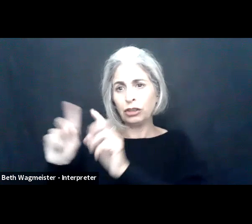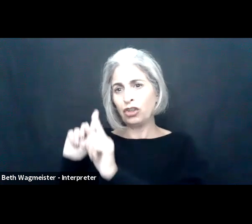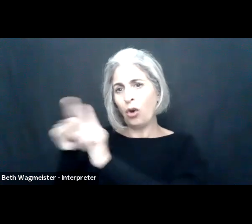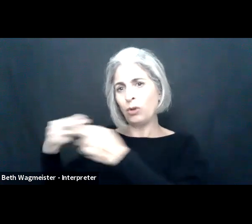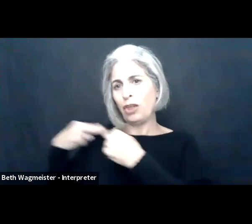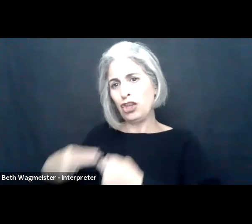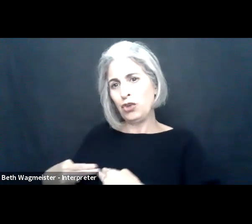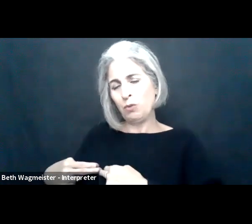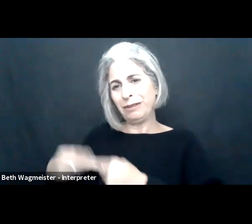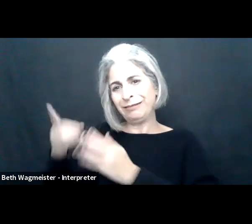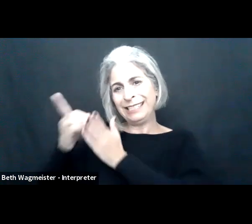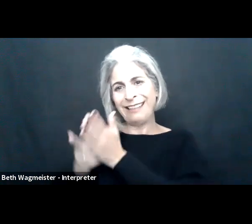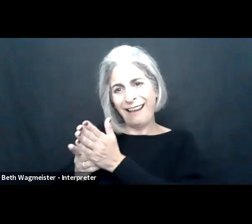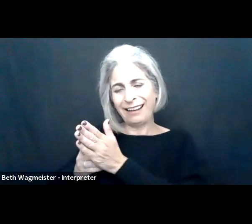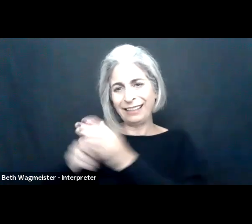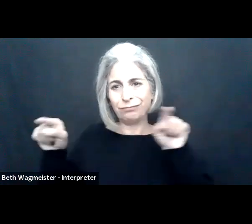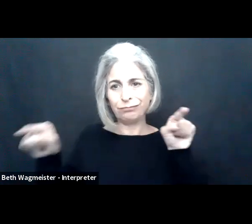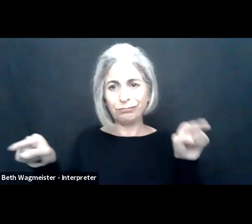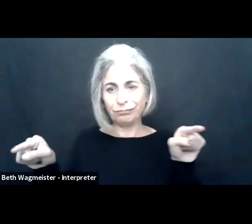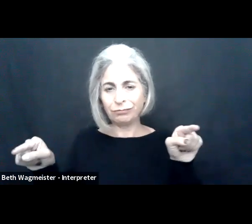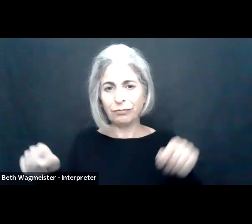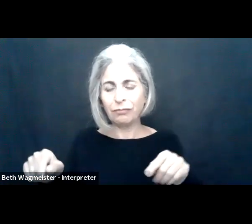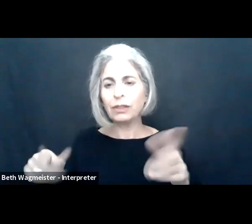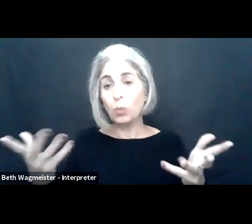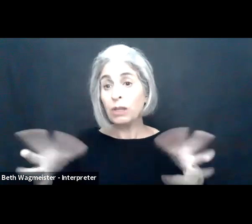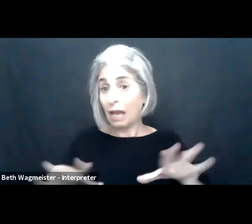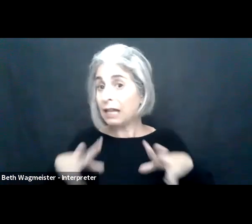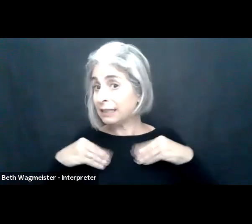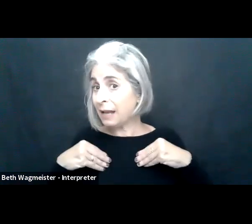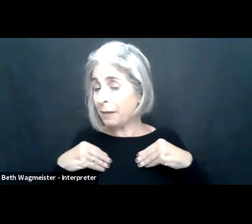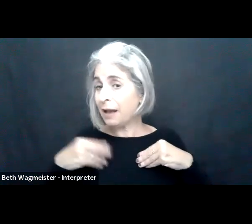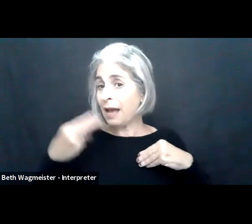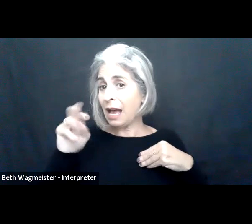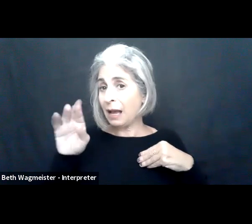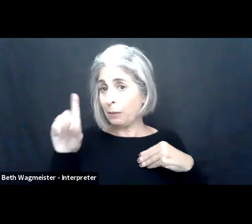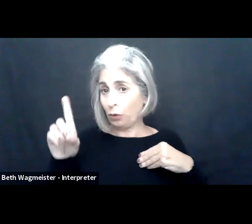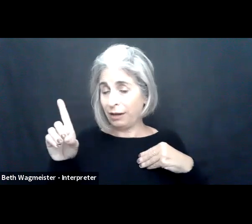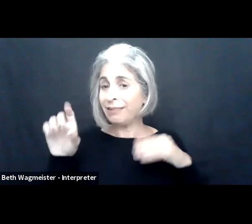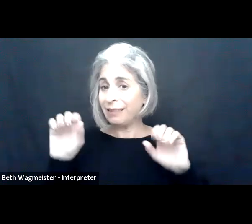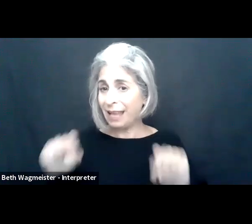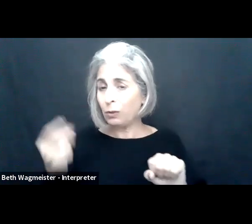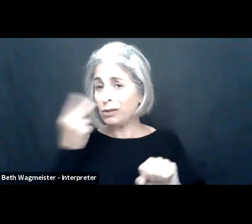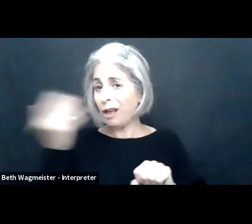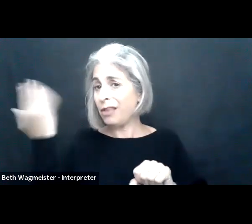design on the left, arrow moving us to the right of the page towards the human-centric design. We can all take on hybrid and kind of